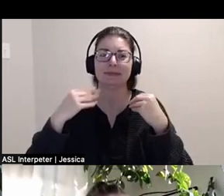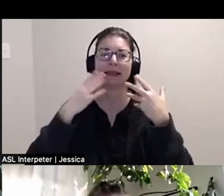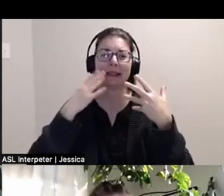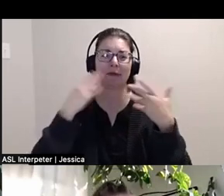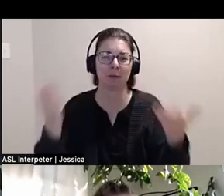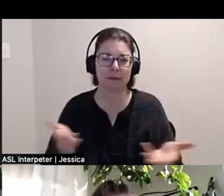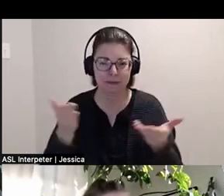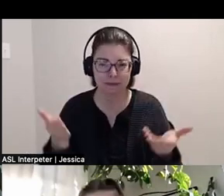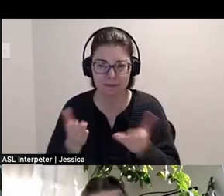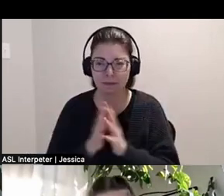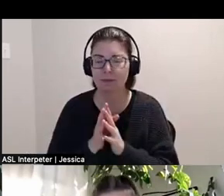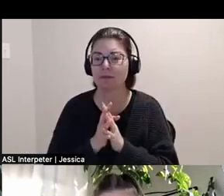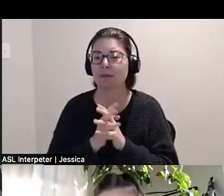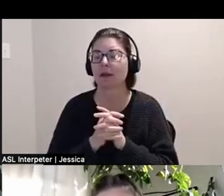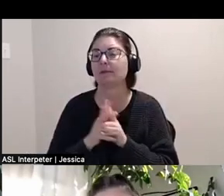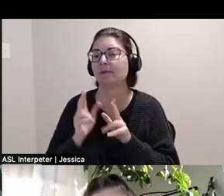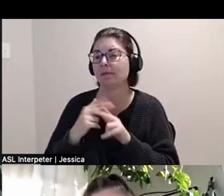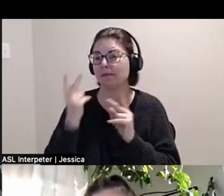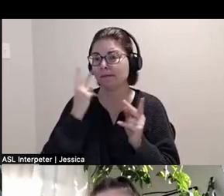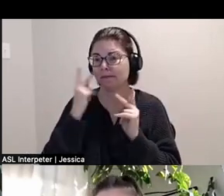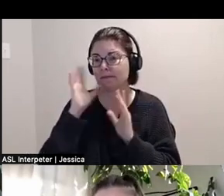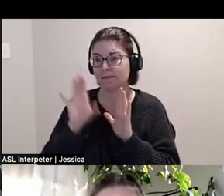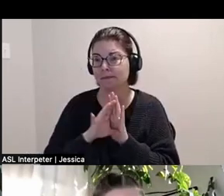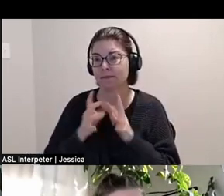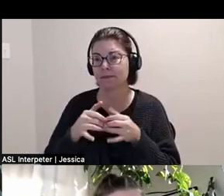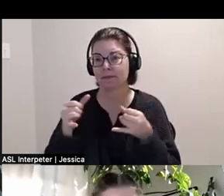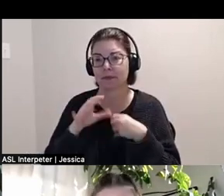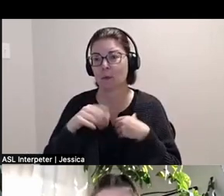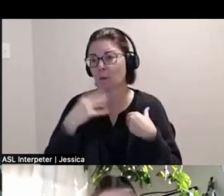So as a brief visual description, I'm a fat white, non binary femme.